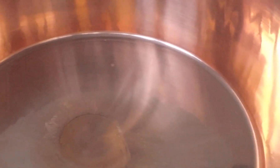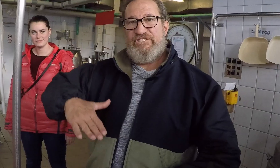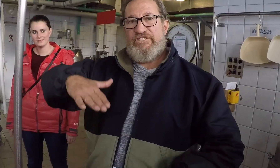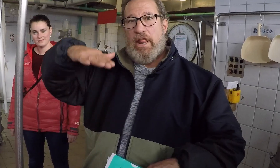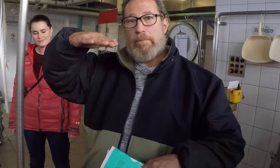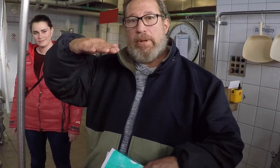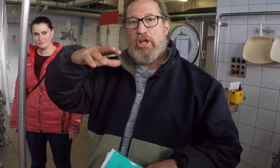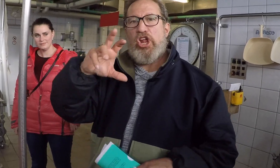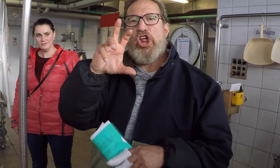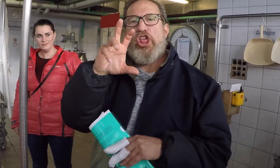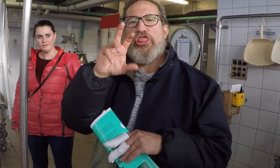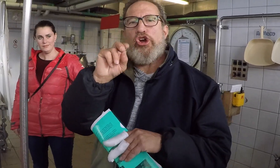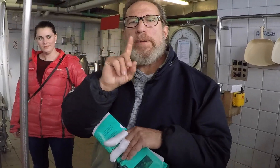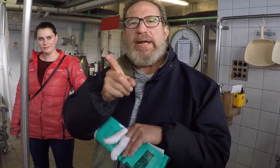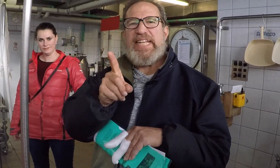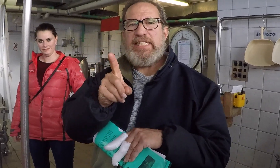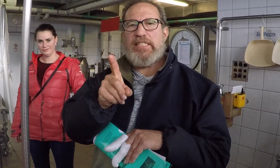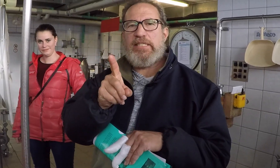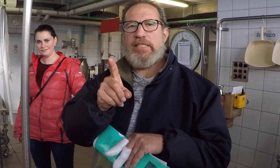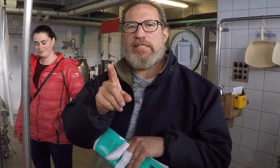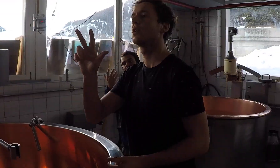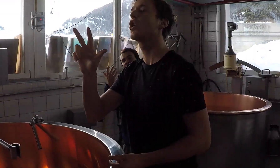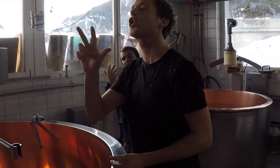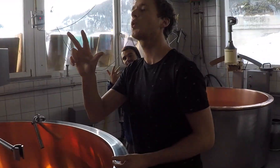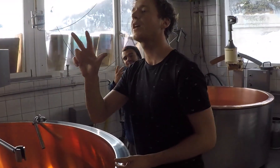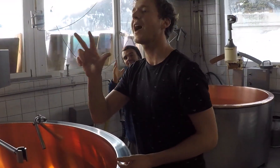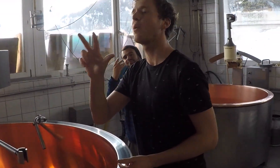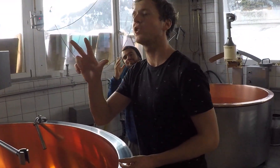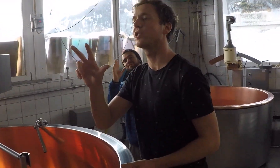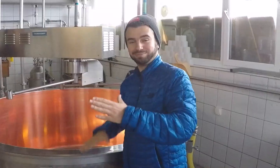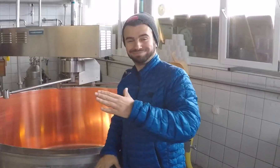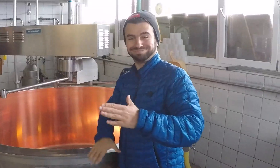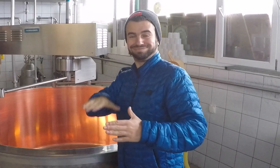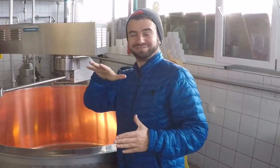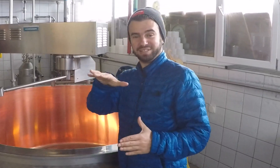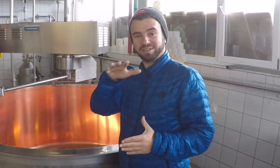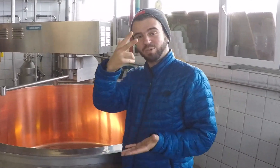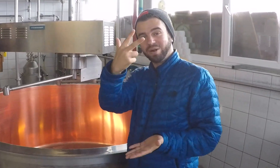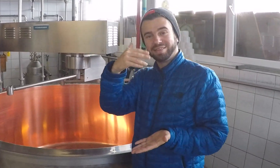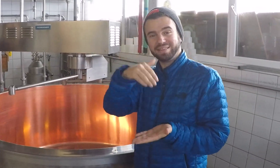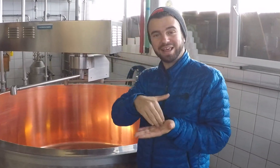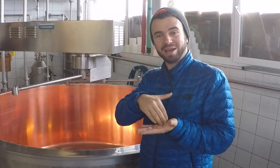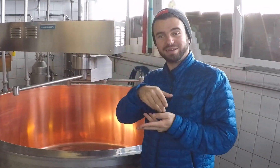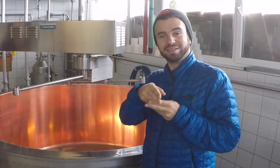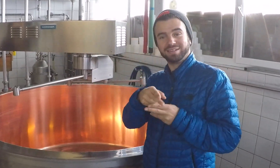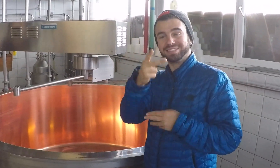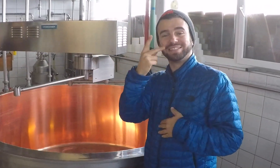It takes around thirty minutes to fill it. It takes three hours to make a cheese. It is around 3,000 kg to fill the whole bowl.